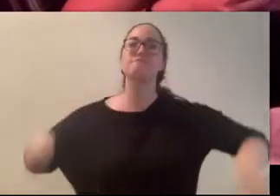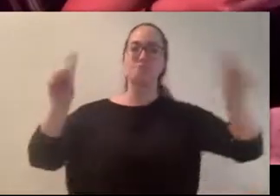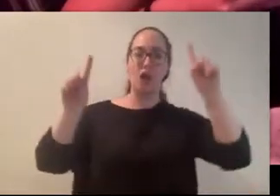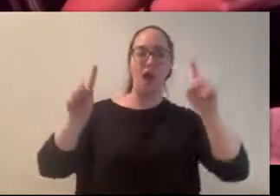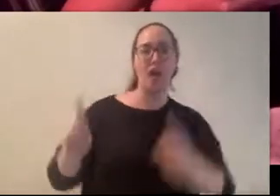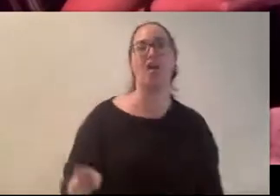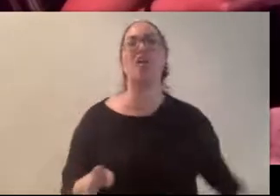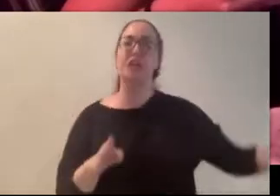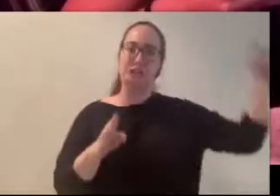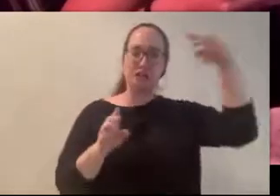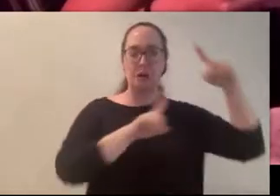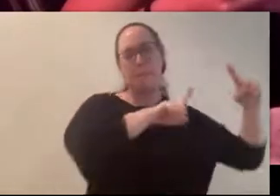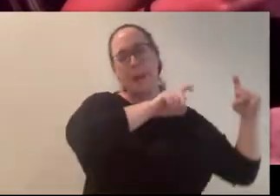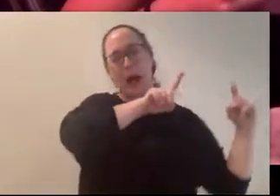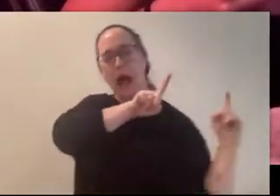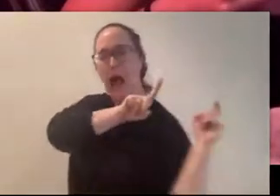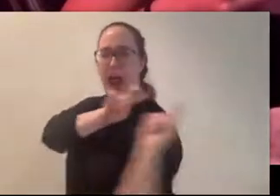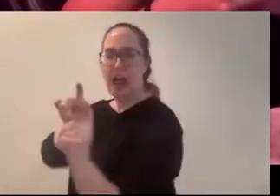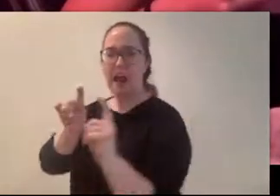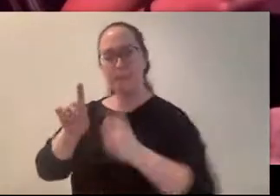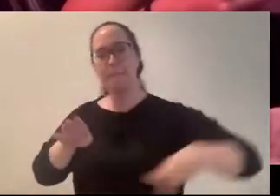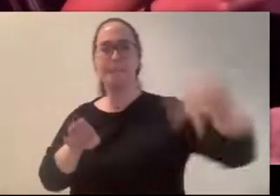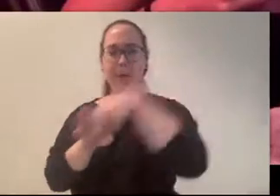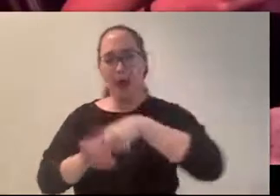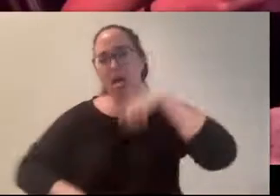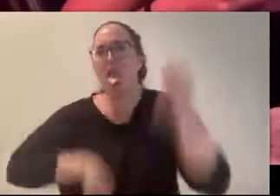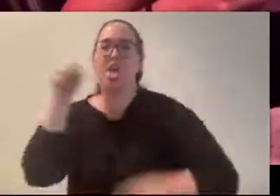back to the bikes. (Thomas) *whispers* oh my god. (Carly) I never once looked up from the